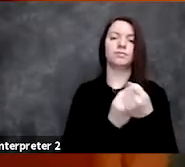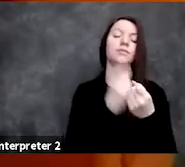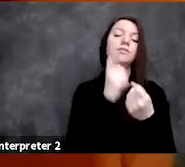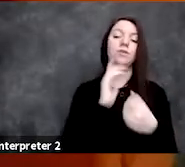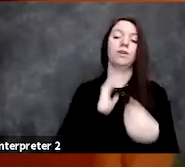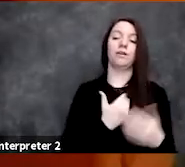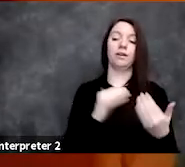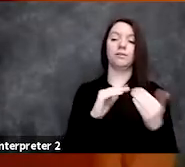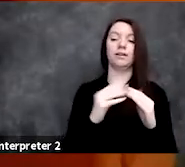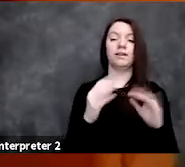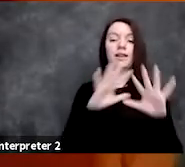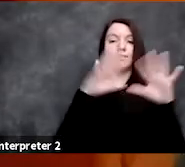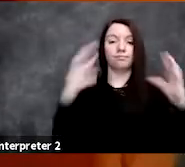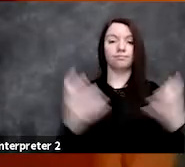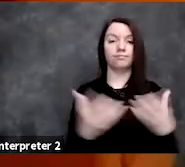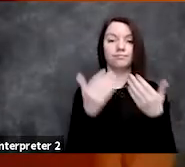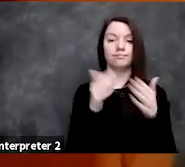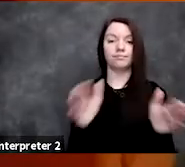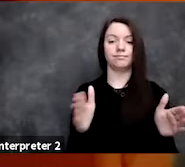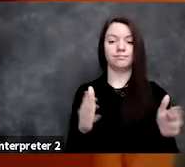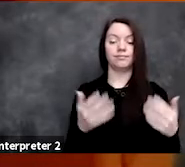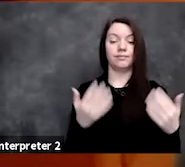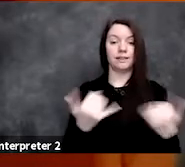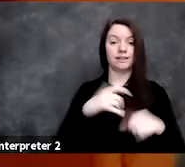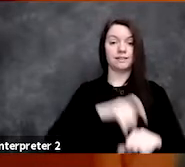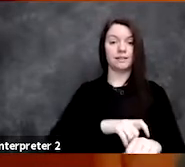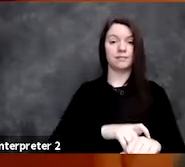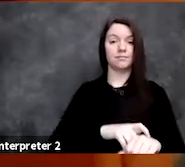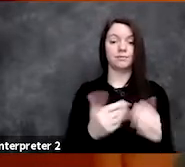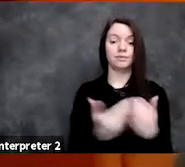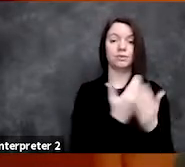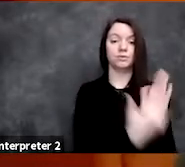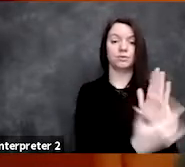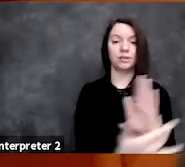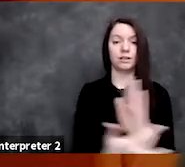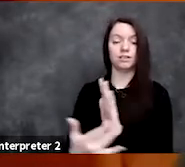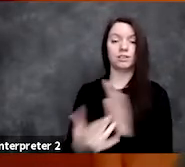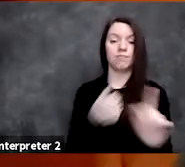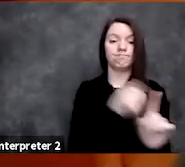We are living in a moment in which novel technologies have made it possible for us